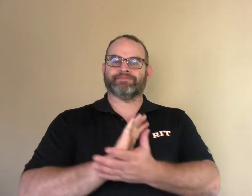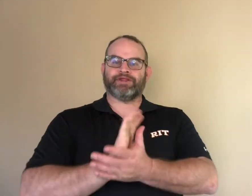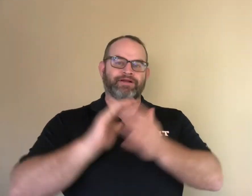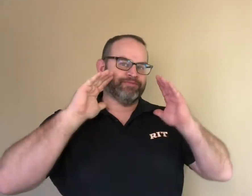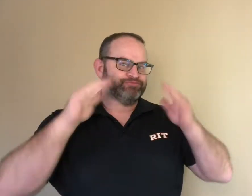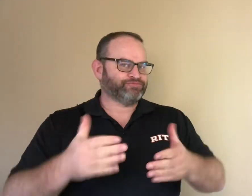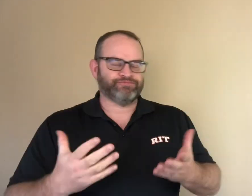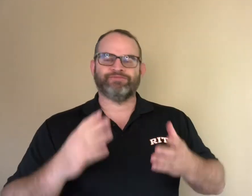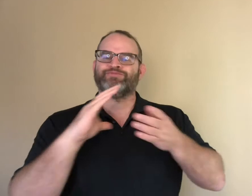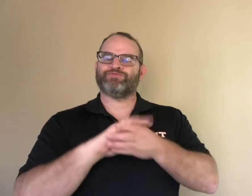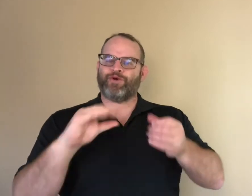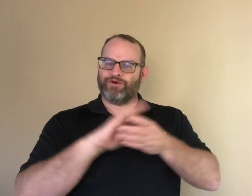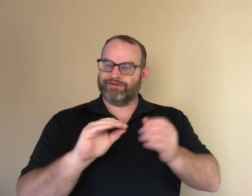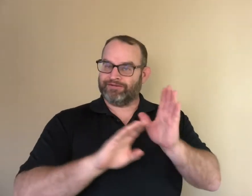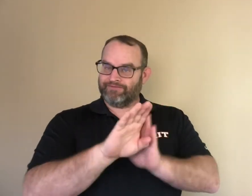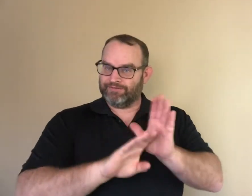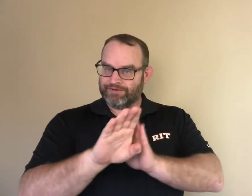This video focuses on story development.